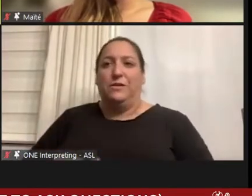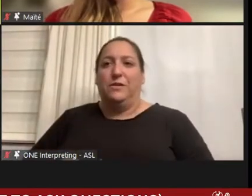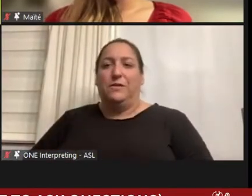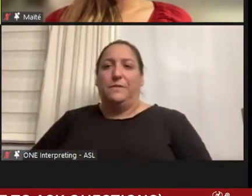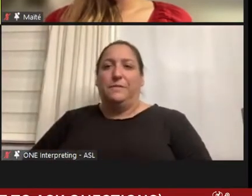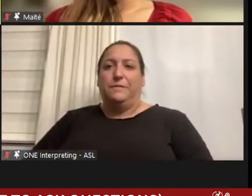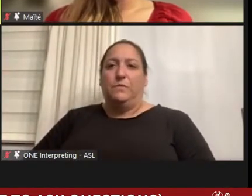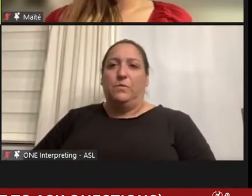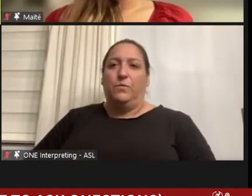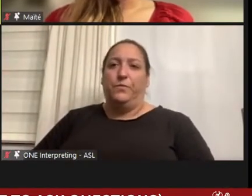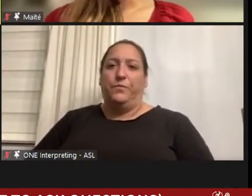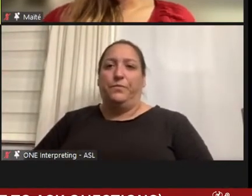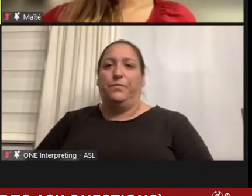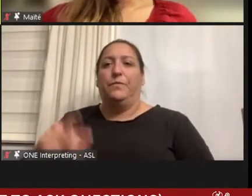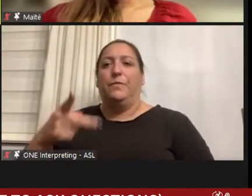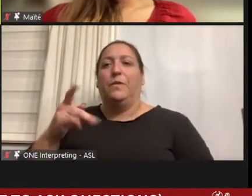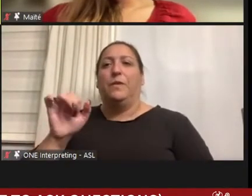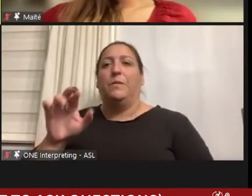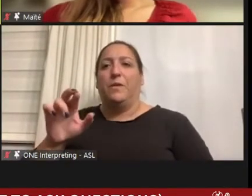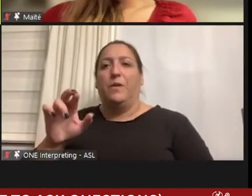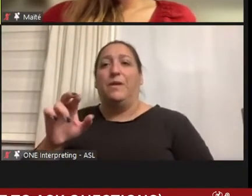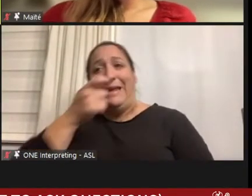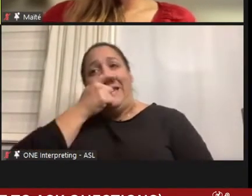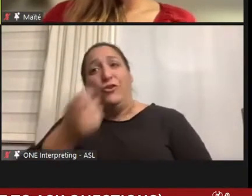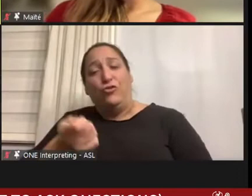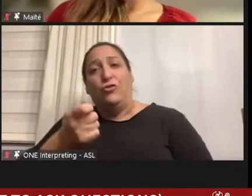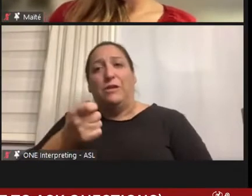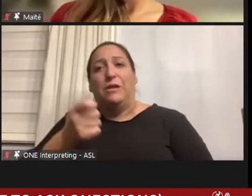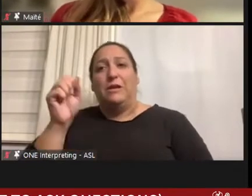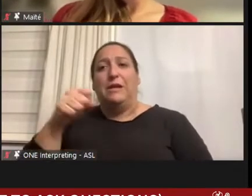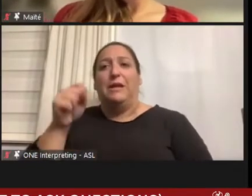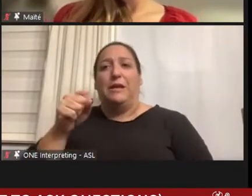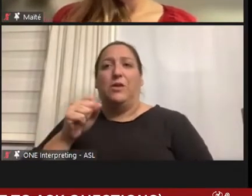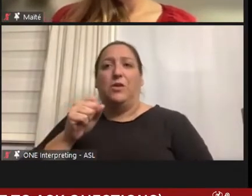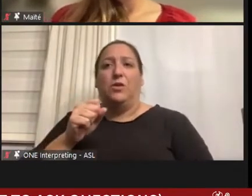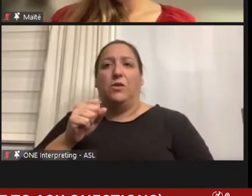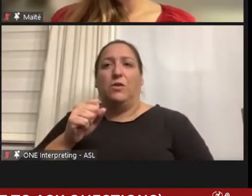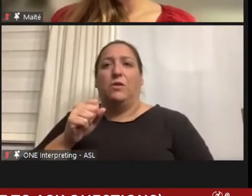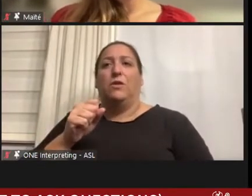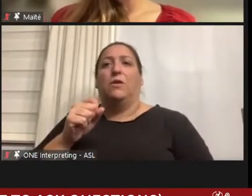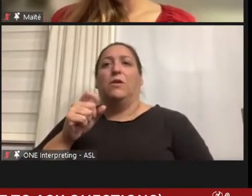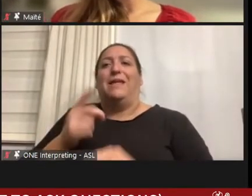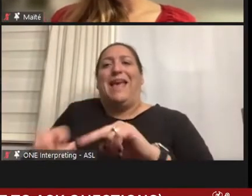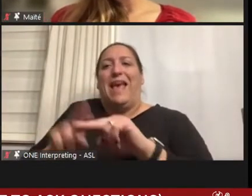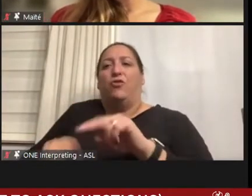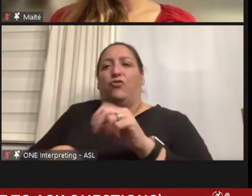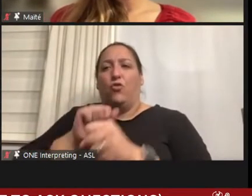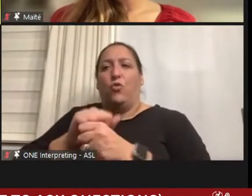Well that's easy, and interesting, what you said about the extra work involved. Blake,